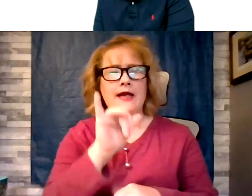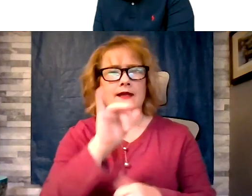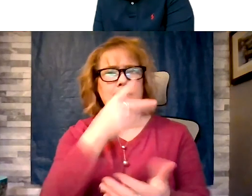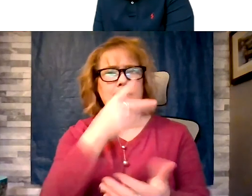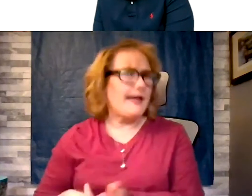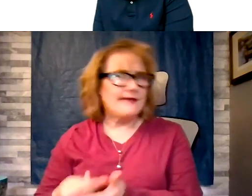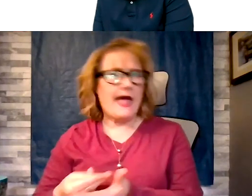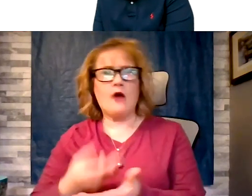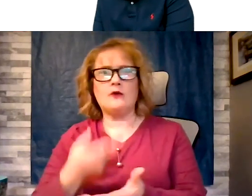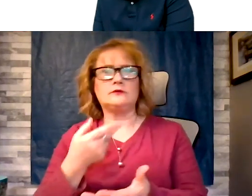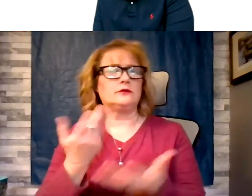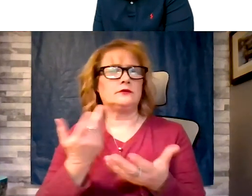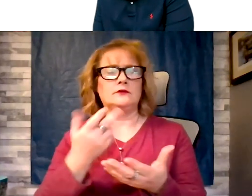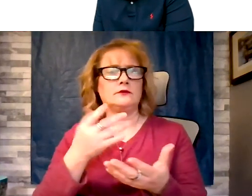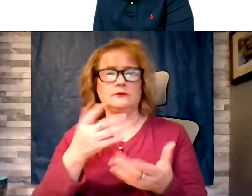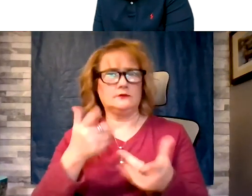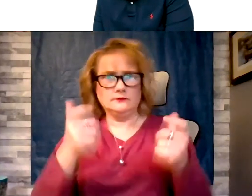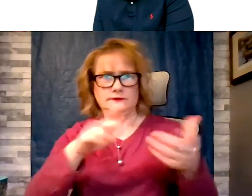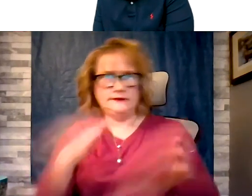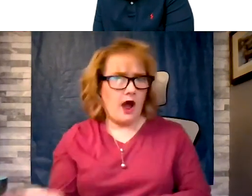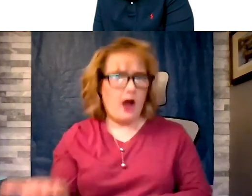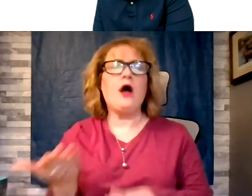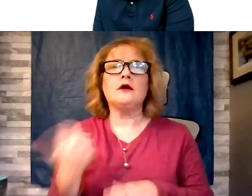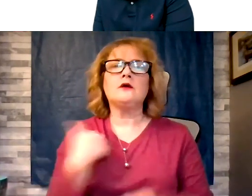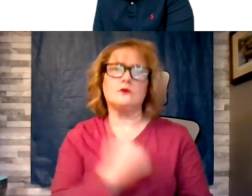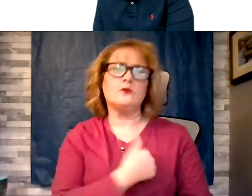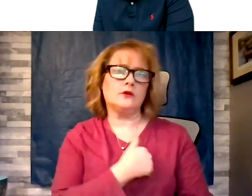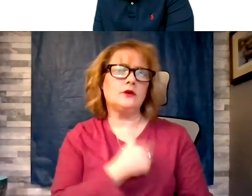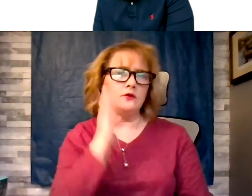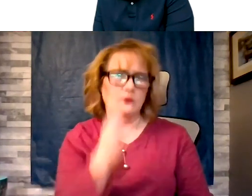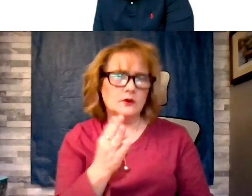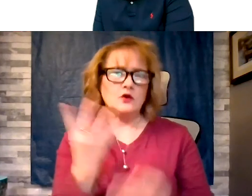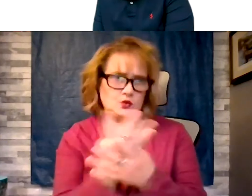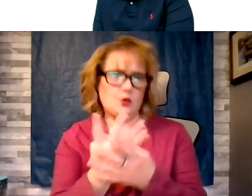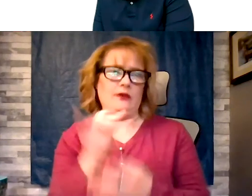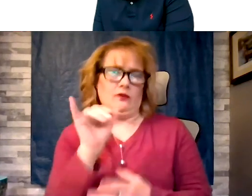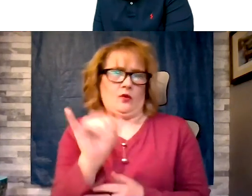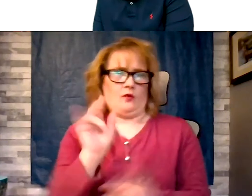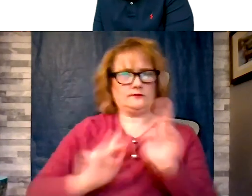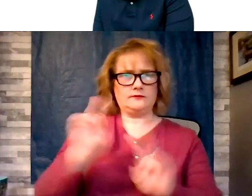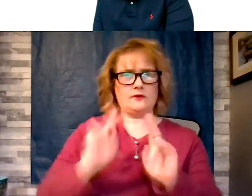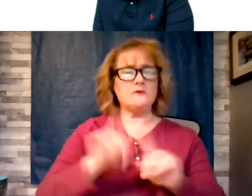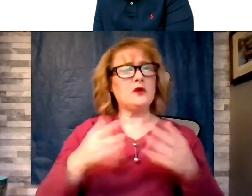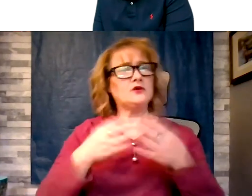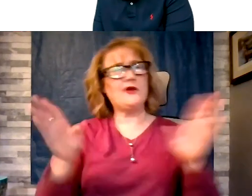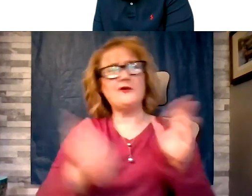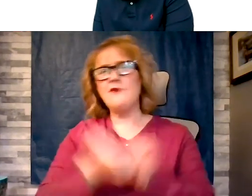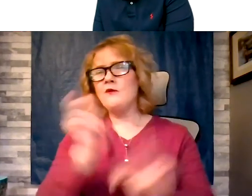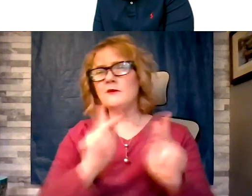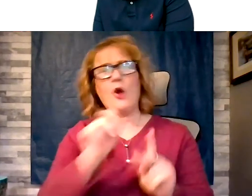more likely to screen those folks but in general most don't need screening. As far as the